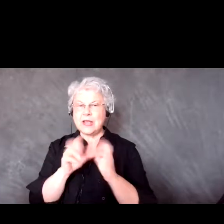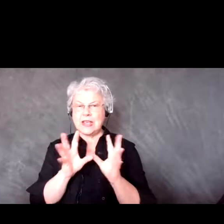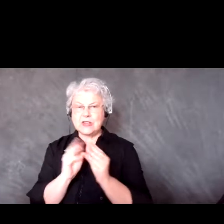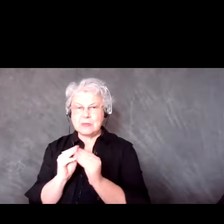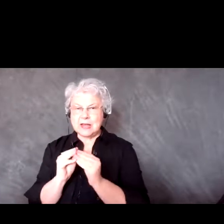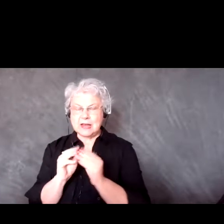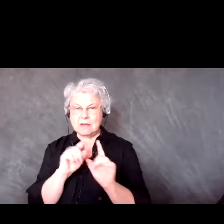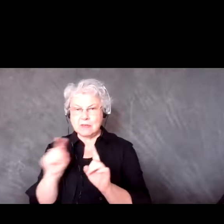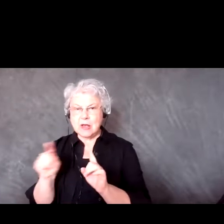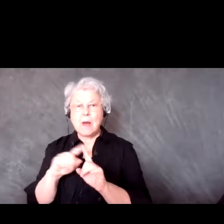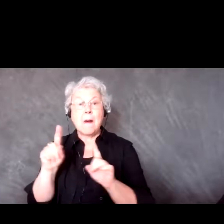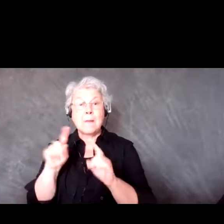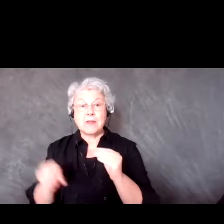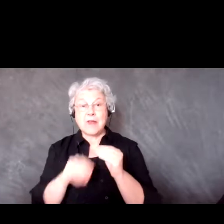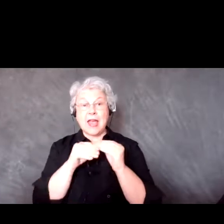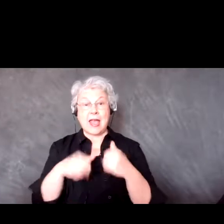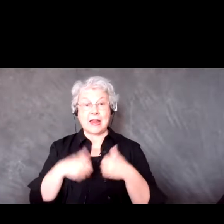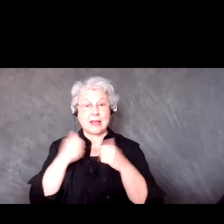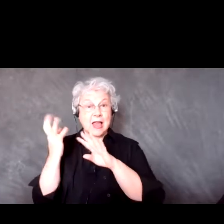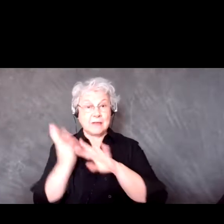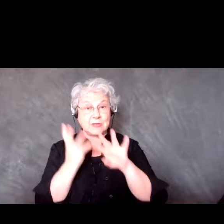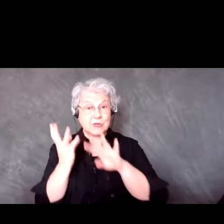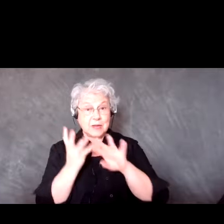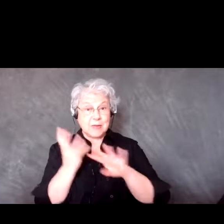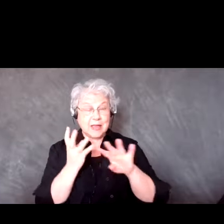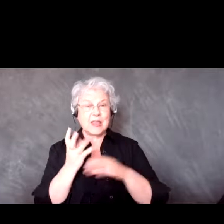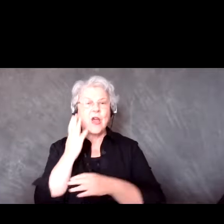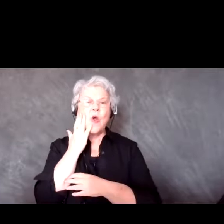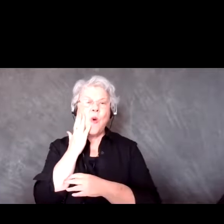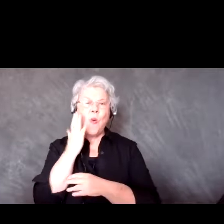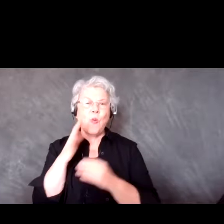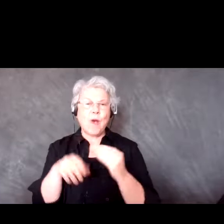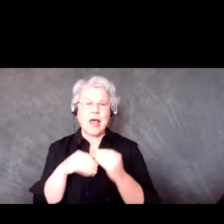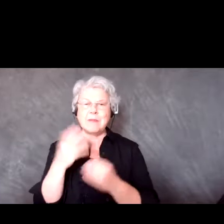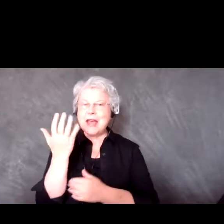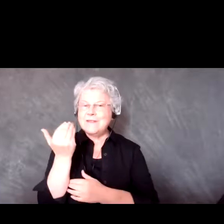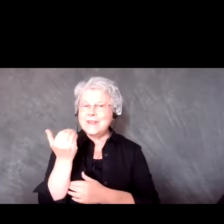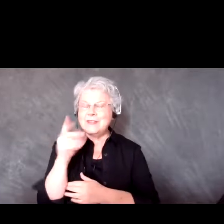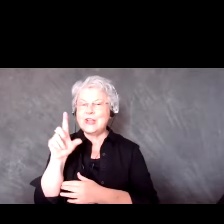but when I do live streaming there usually will be about 15 or 20 people on that Facebook livestream,